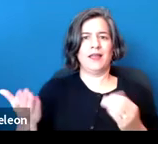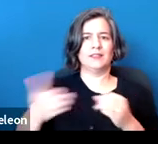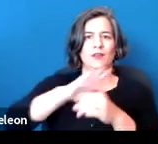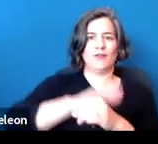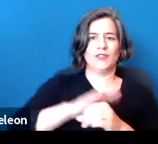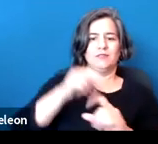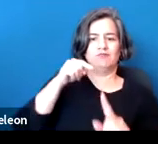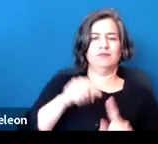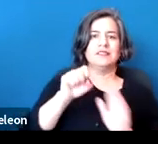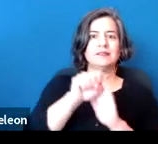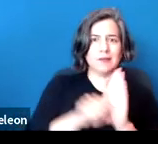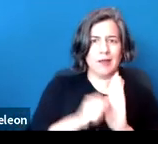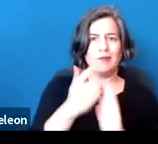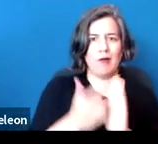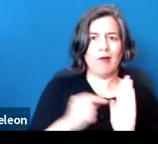So we'll move on here.